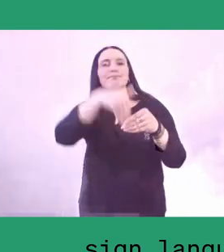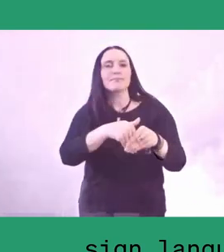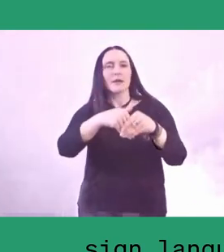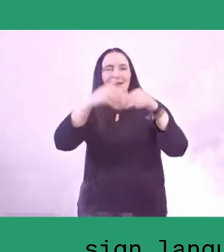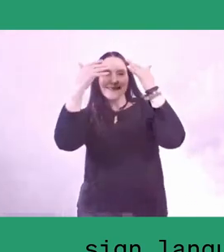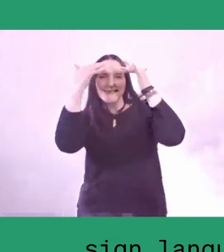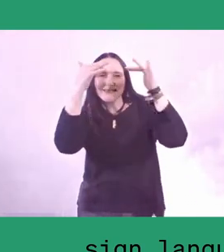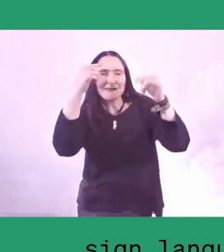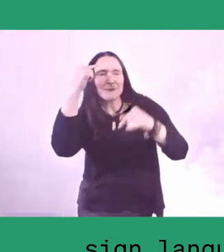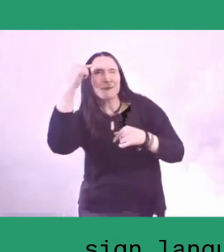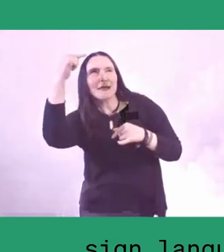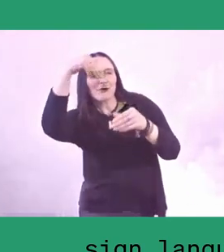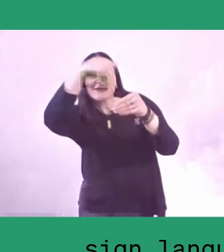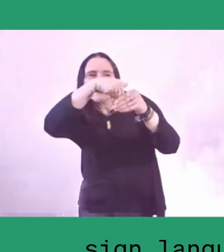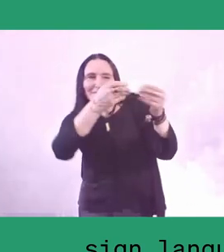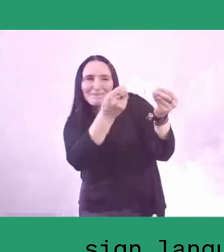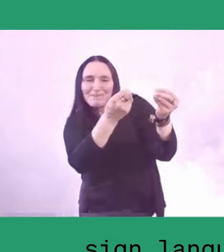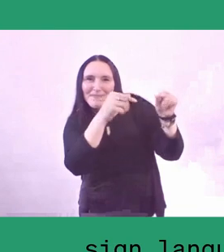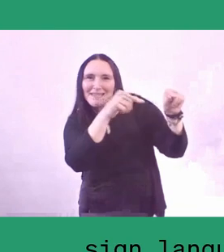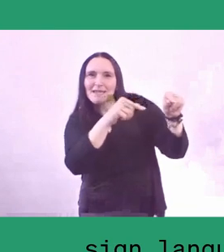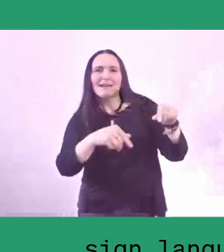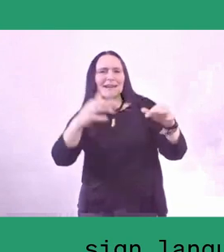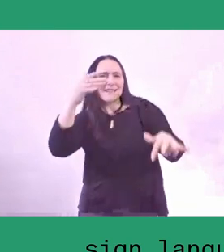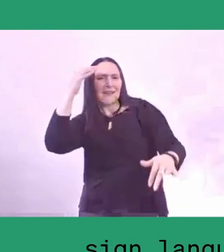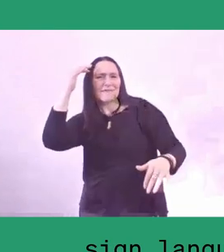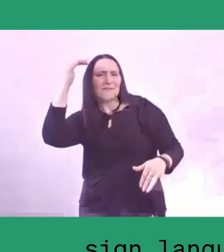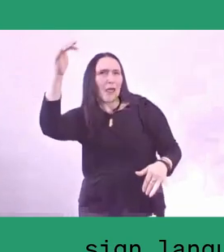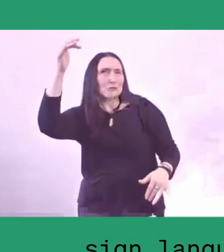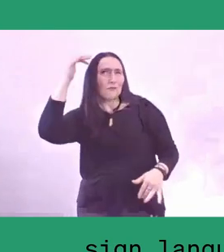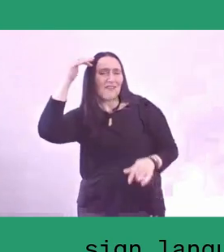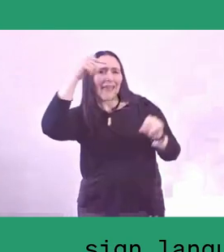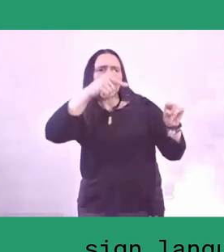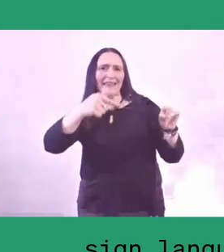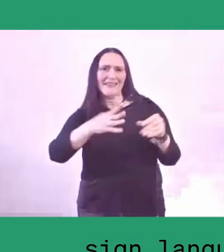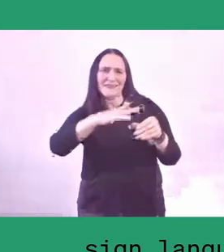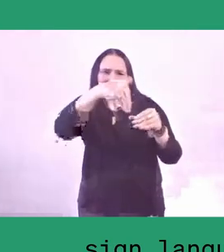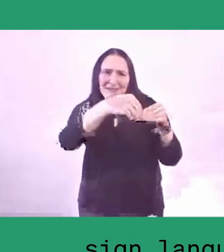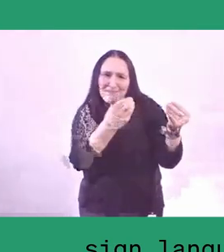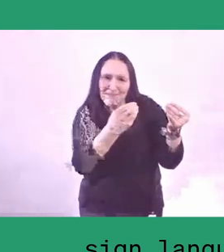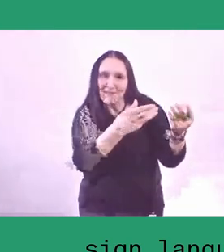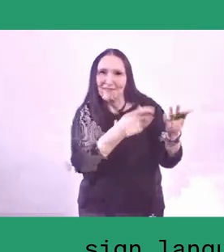the cosmology, the philosophy, and Andan already also mentioned the values.